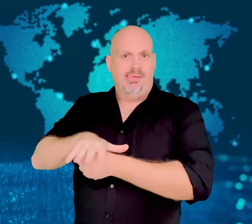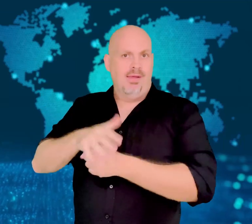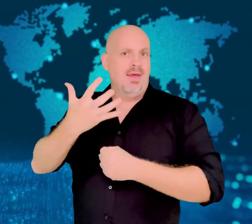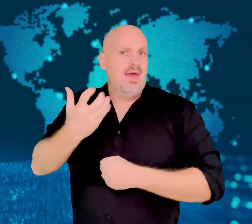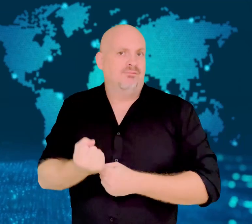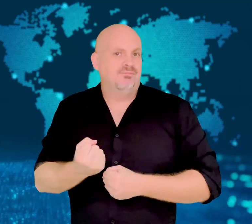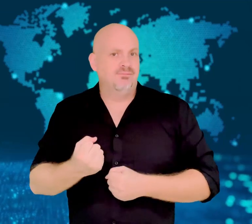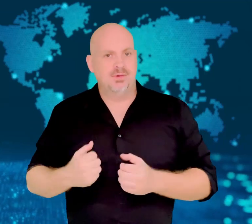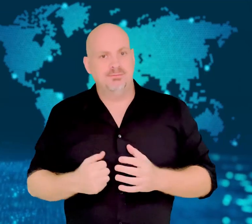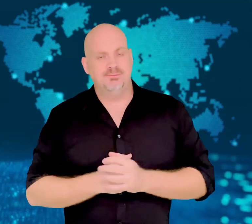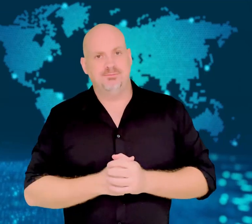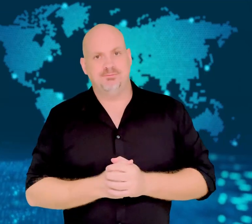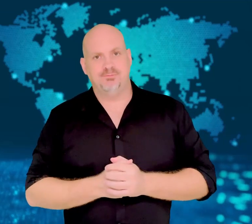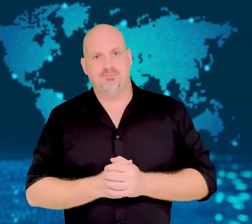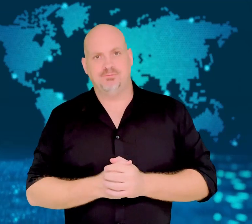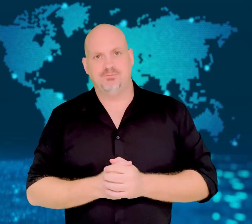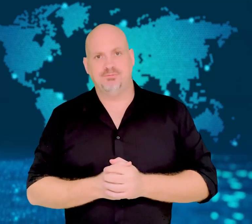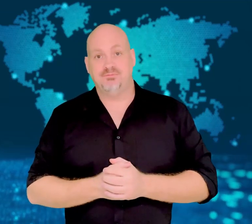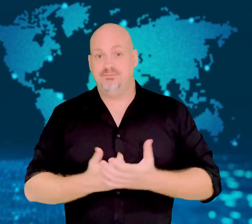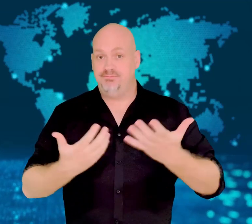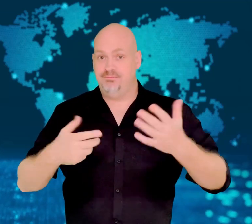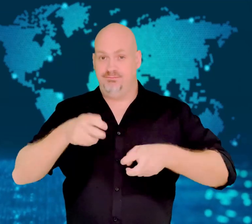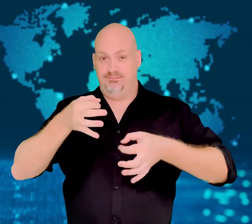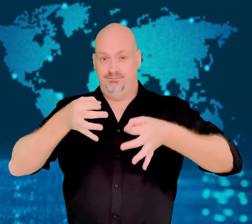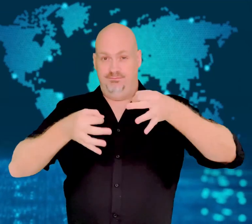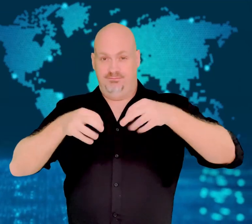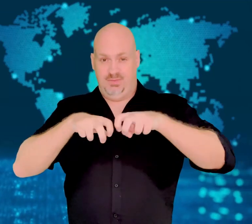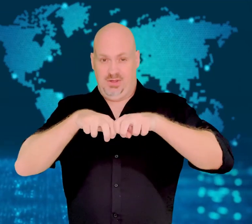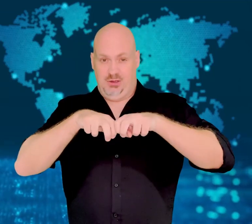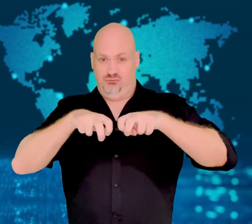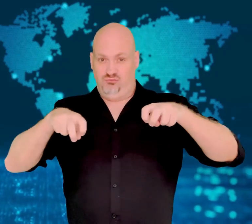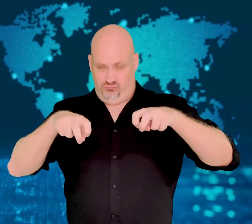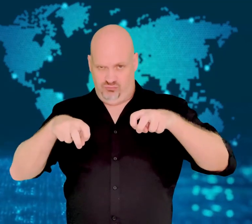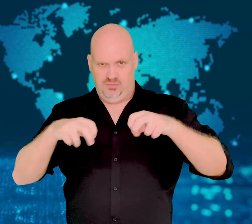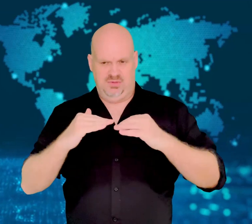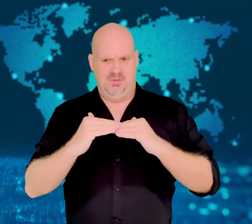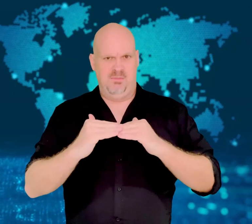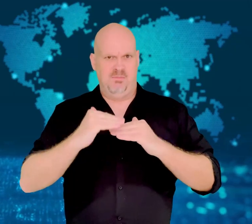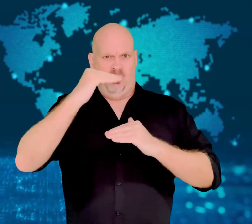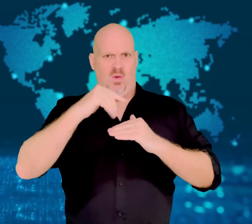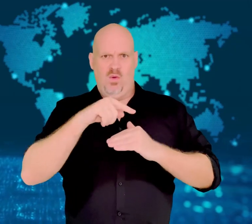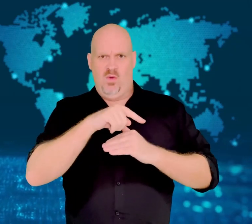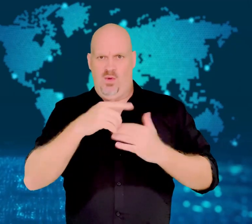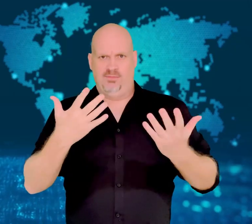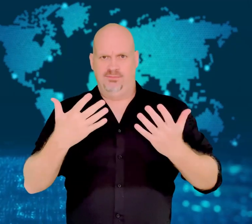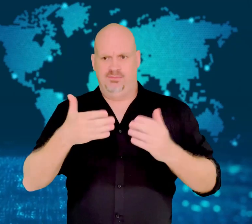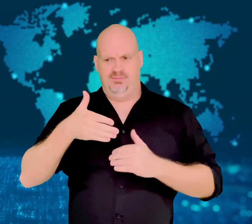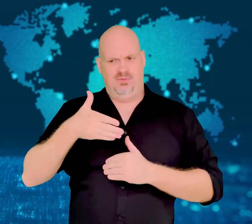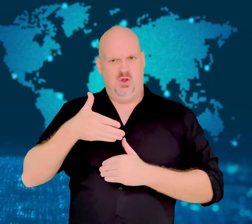the policies discriminate against other groups.